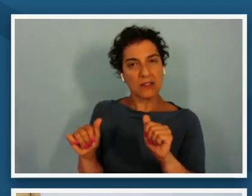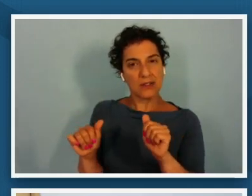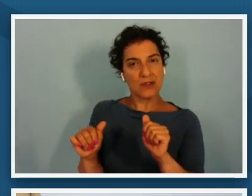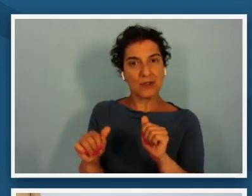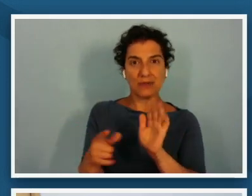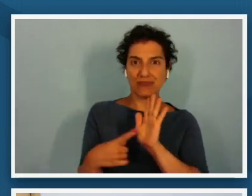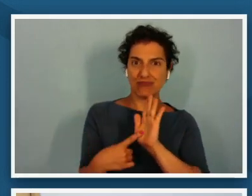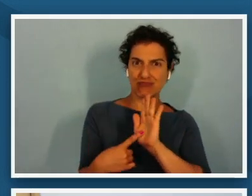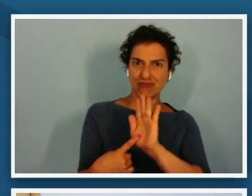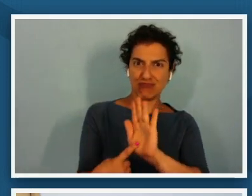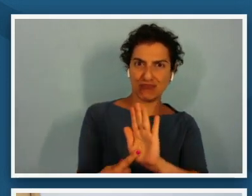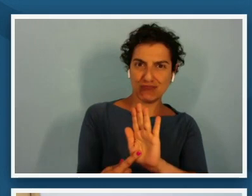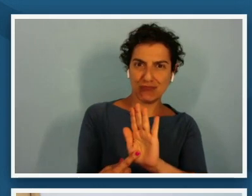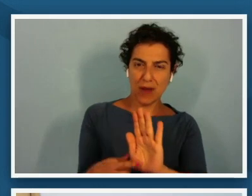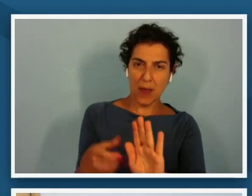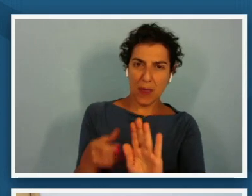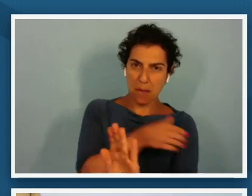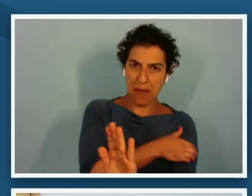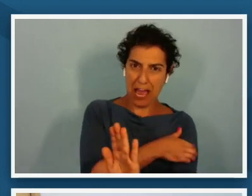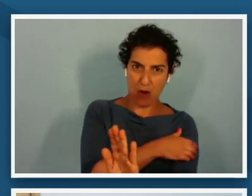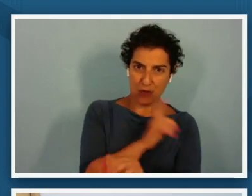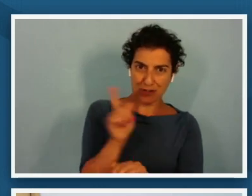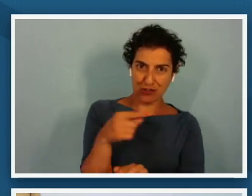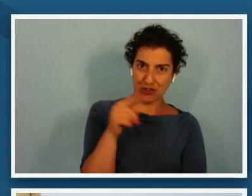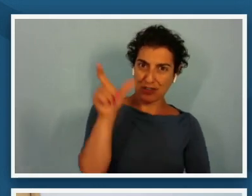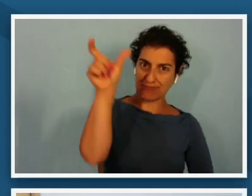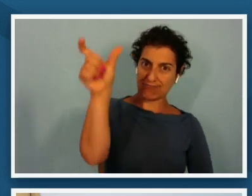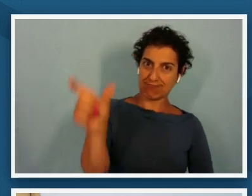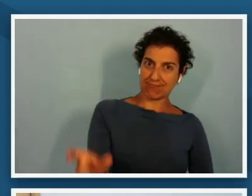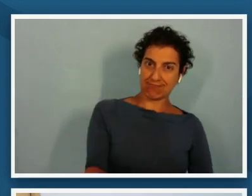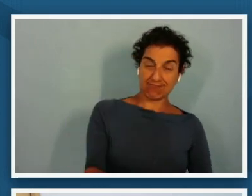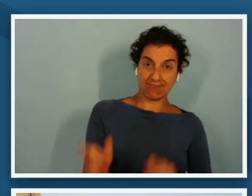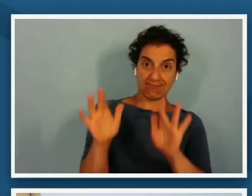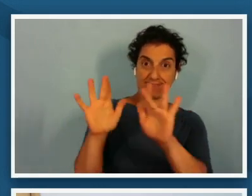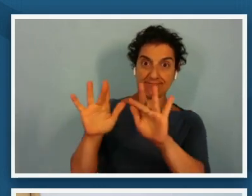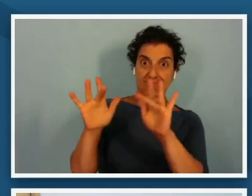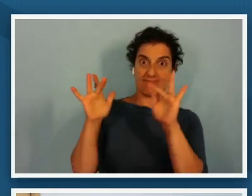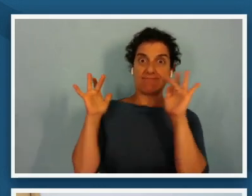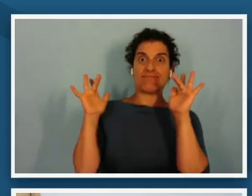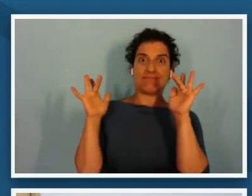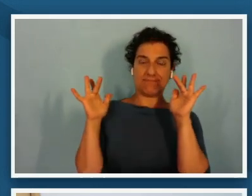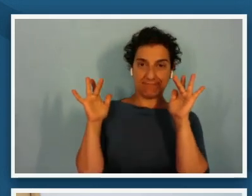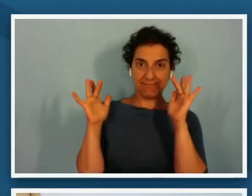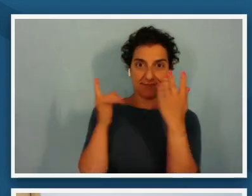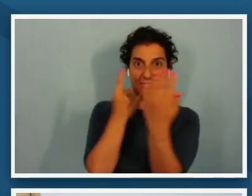of just him as that single individual just resonate